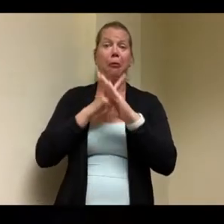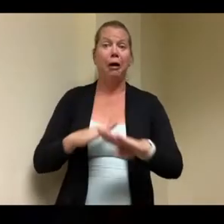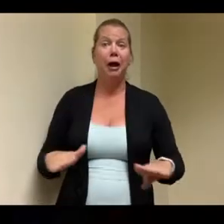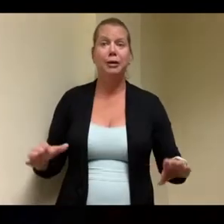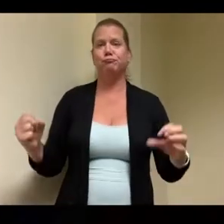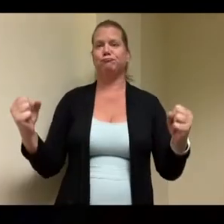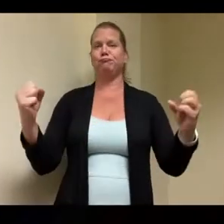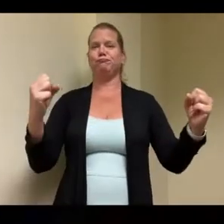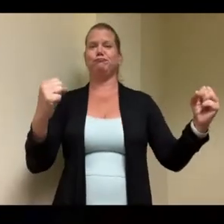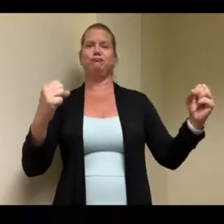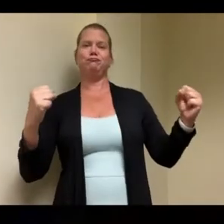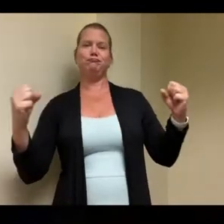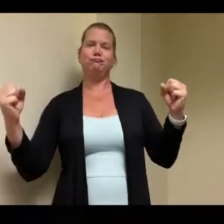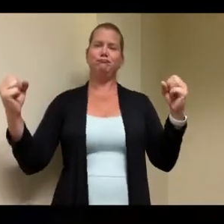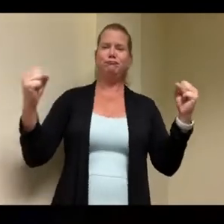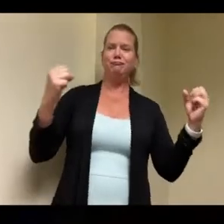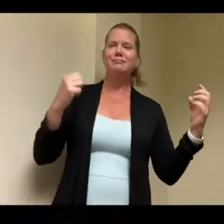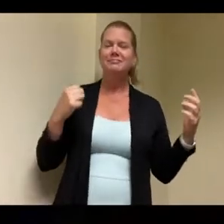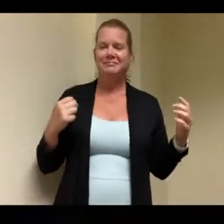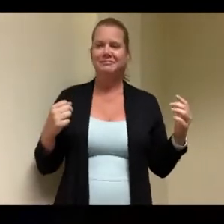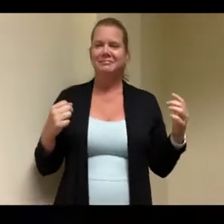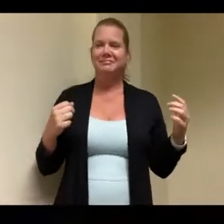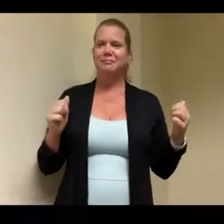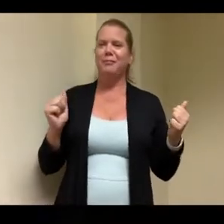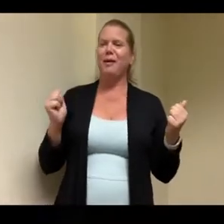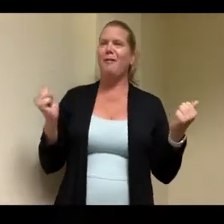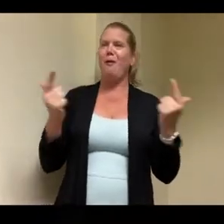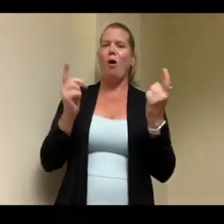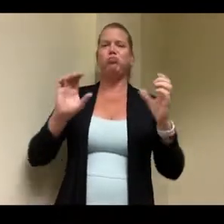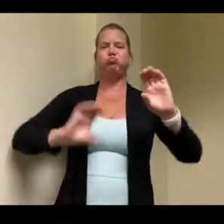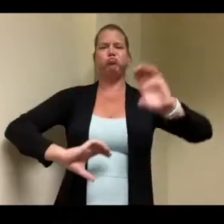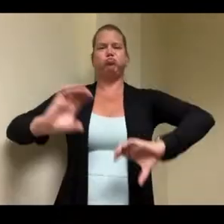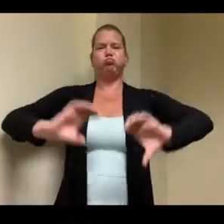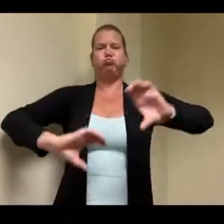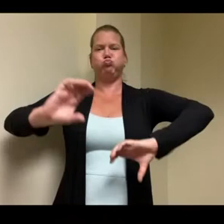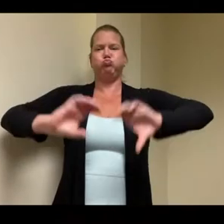talking we it's as normal as the homes